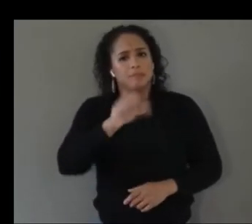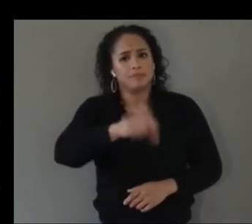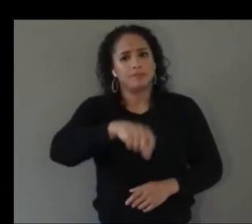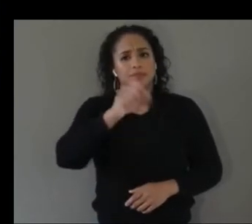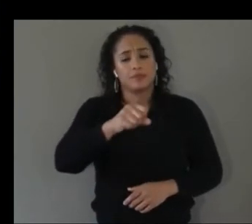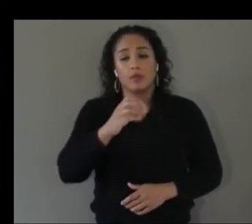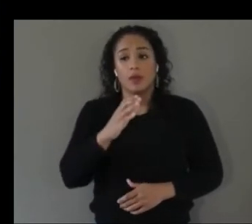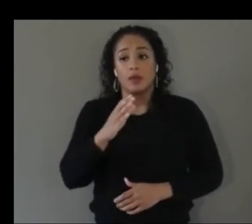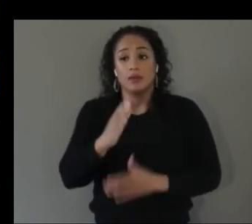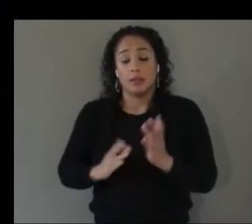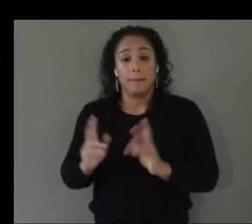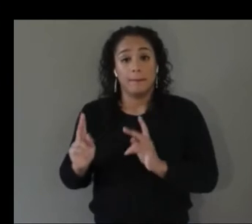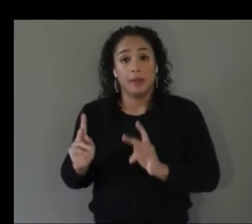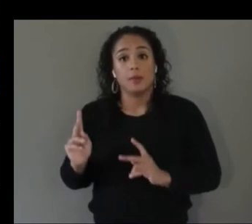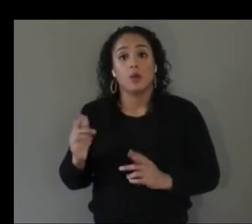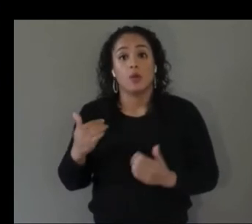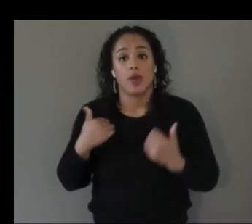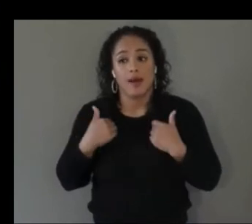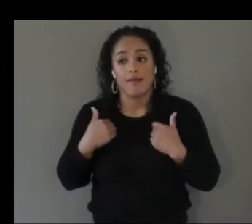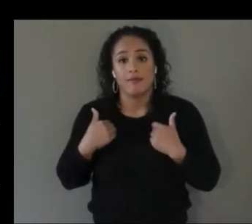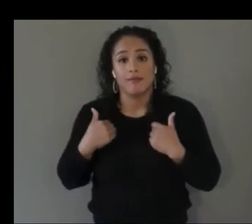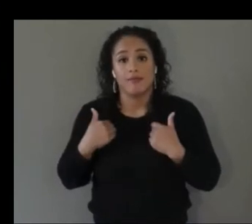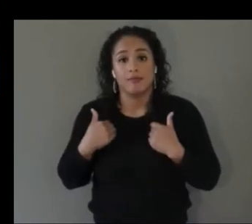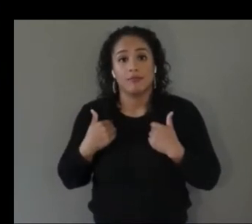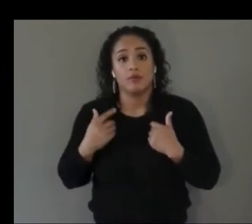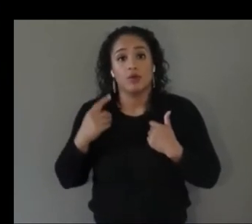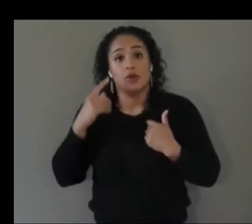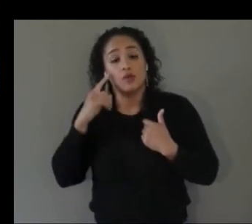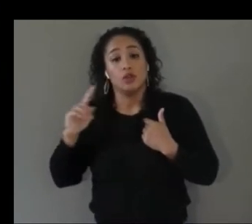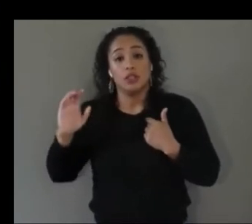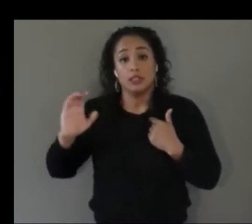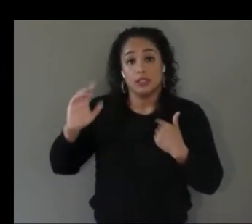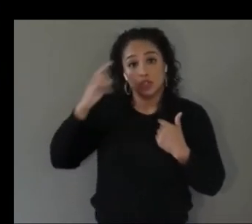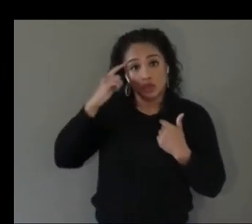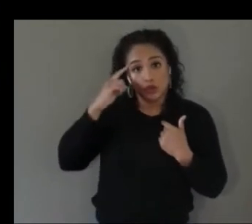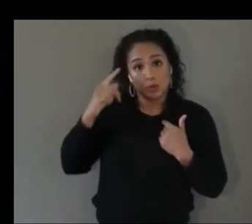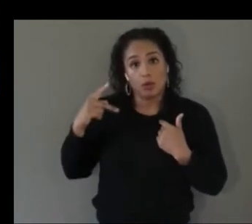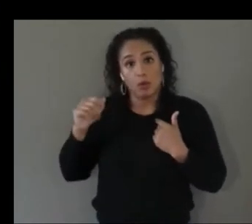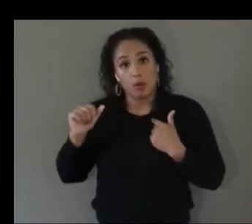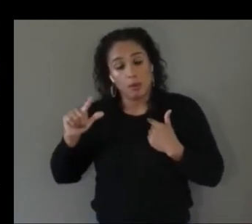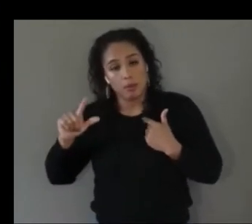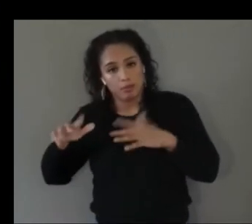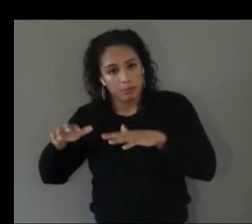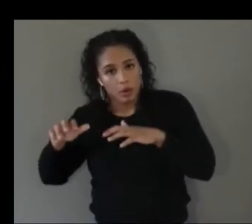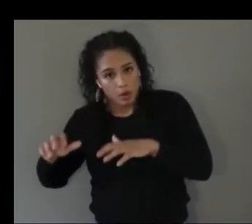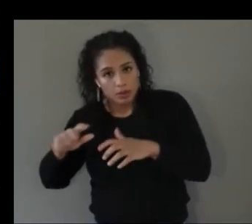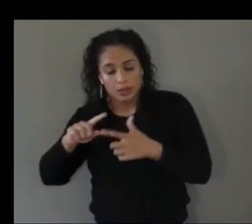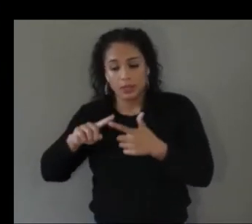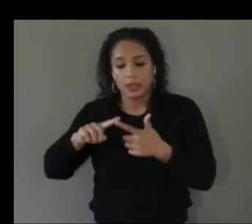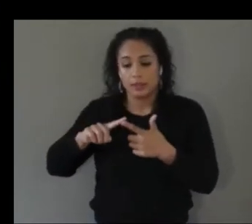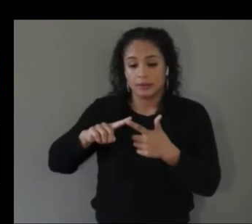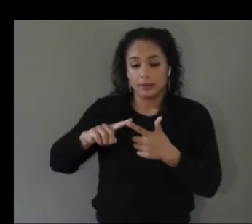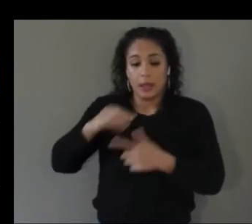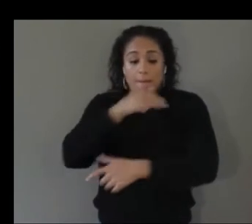um with like cerebral palsy people of muscular dystrophy um people with multiple sclerosis